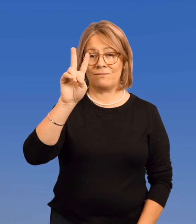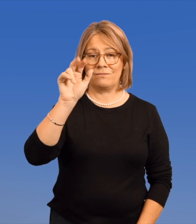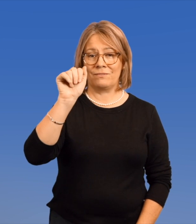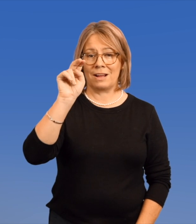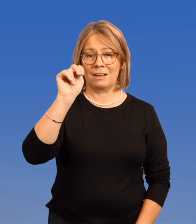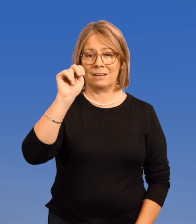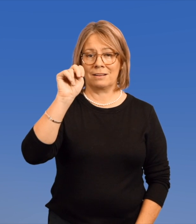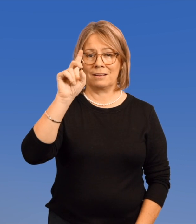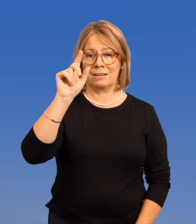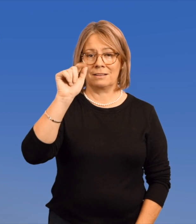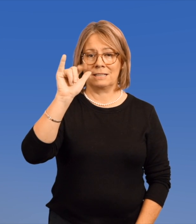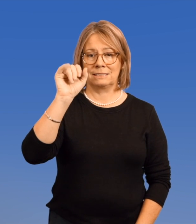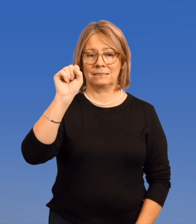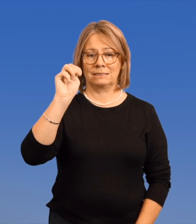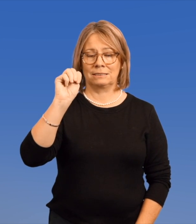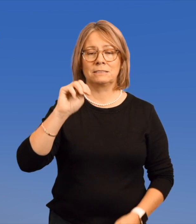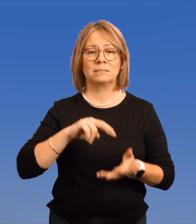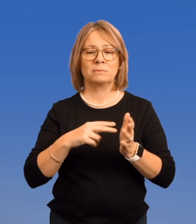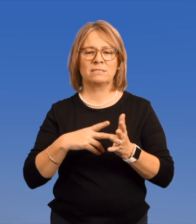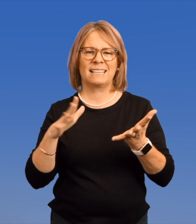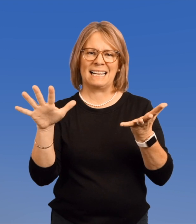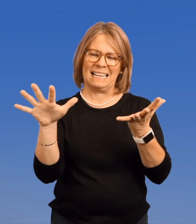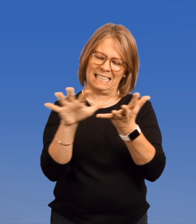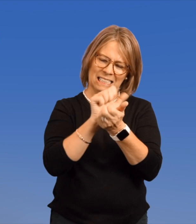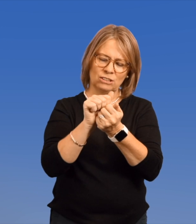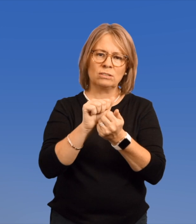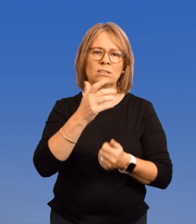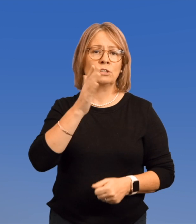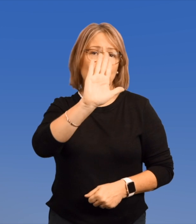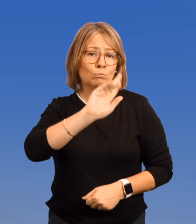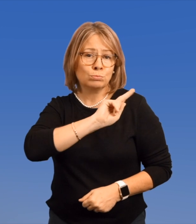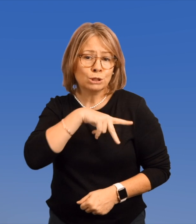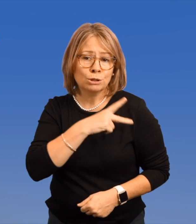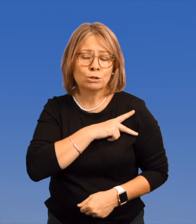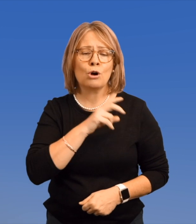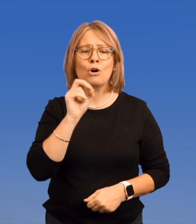Vandalism; --